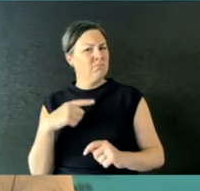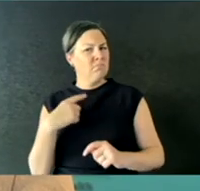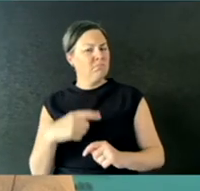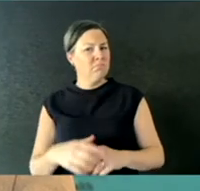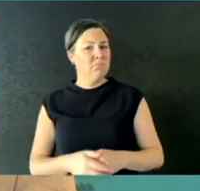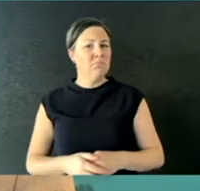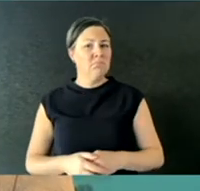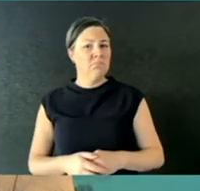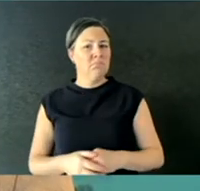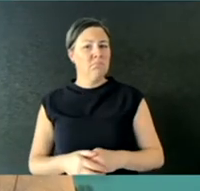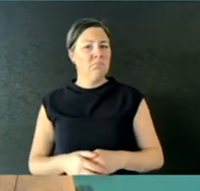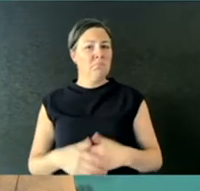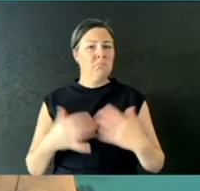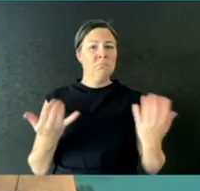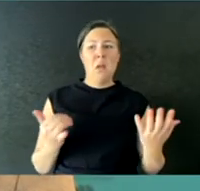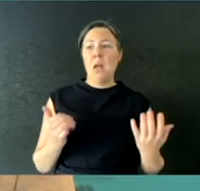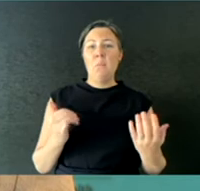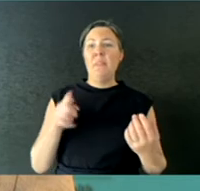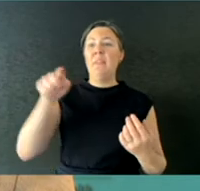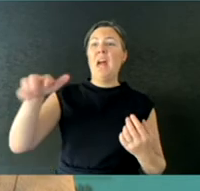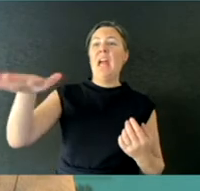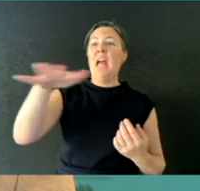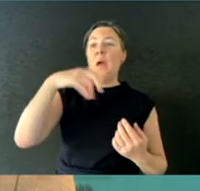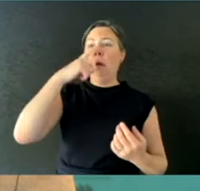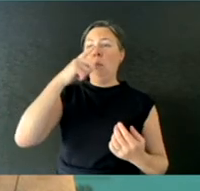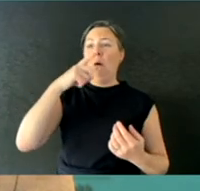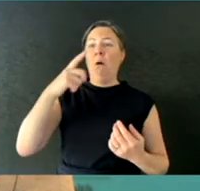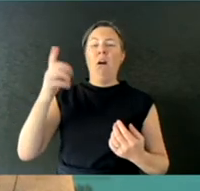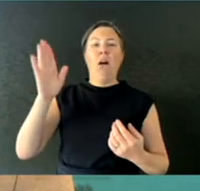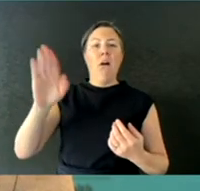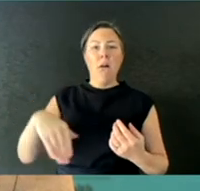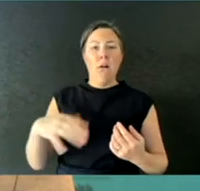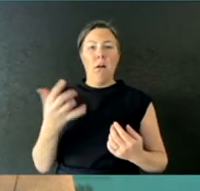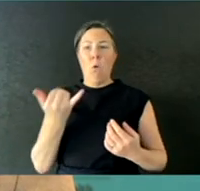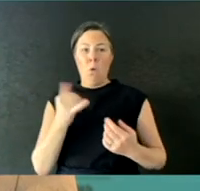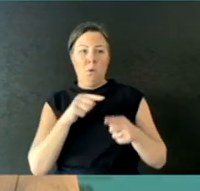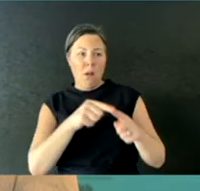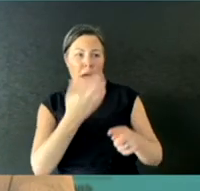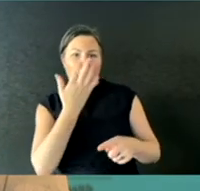or particular demographics or what the situation is there?